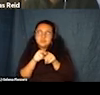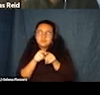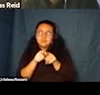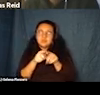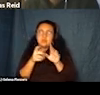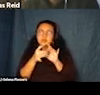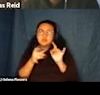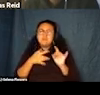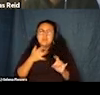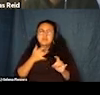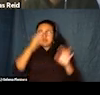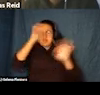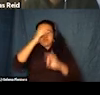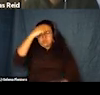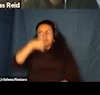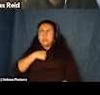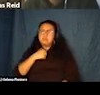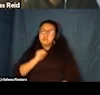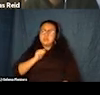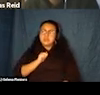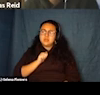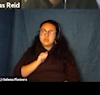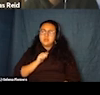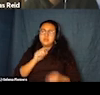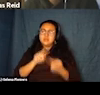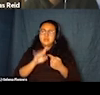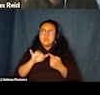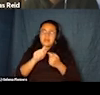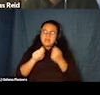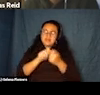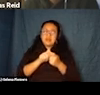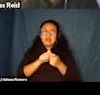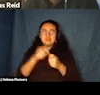I have to say it feels sort of ignorant on my part but until this day in 2004, I don't recall ever having